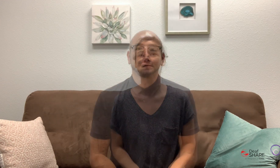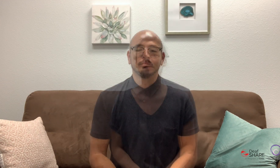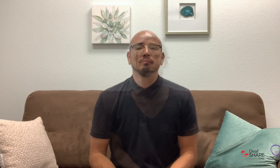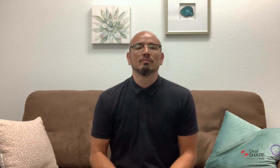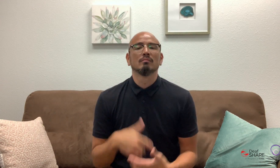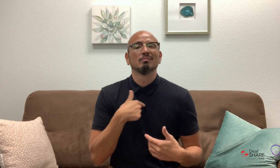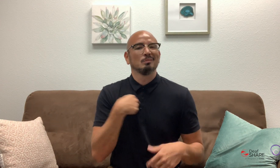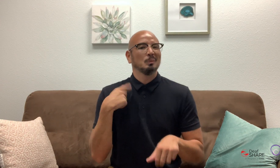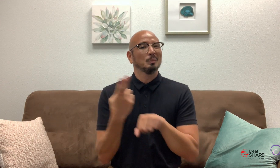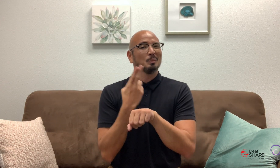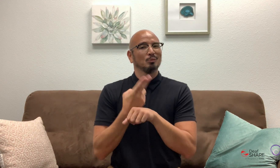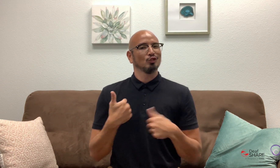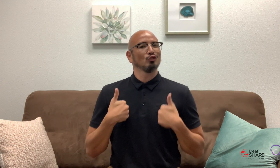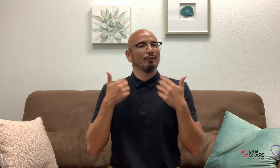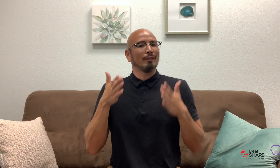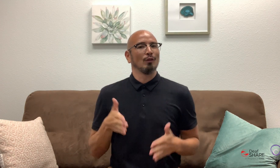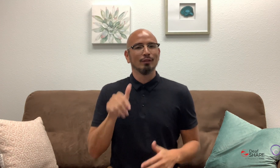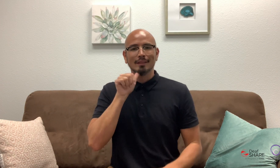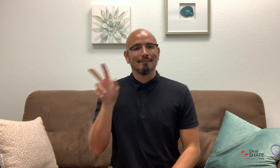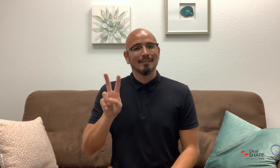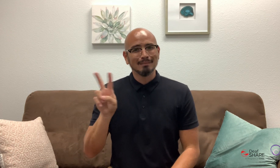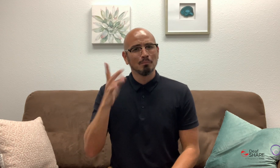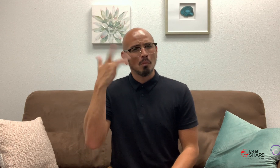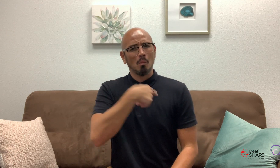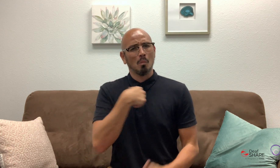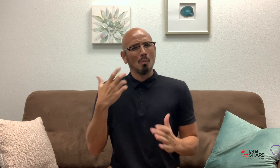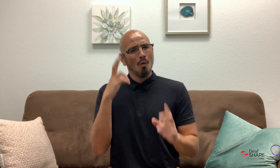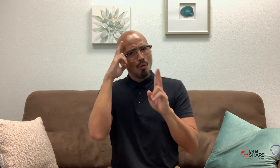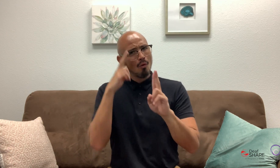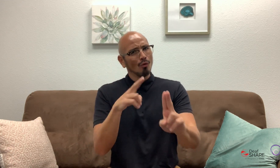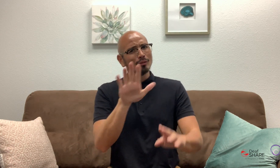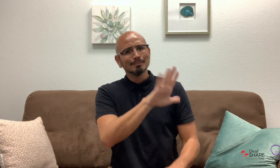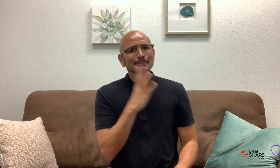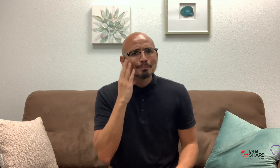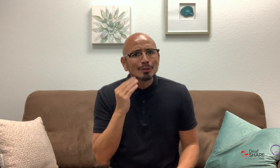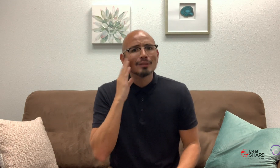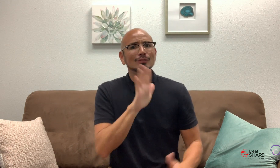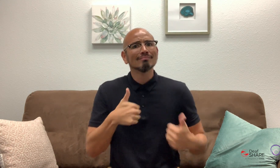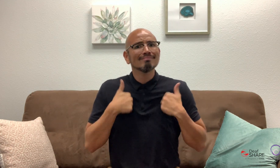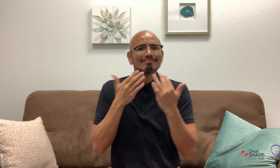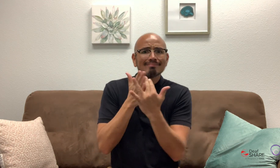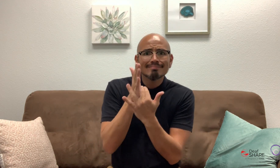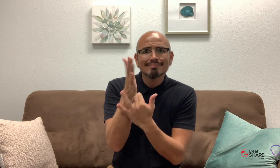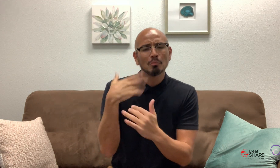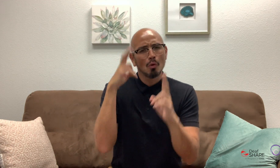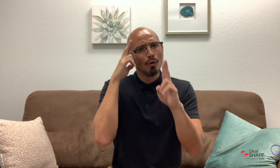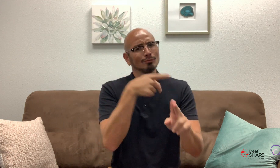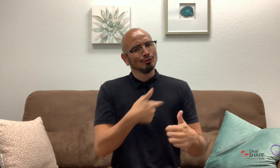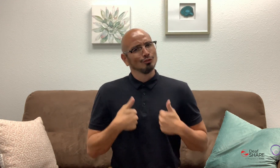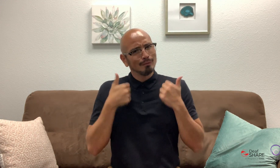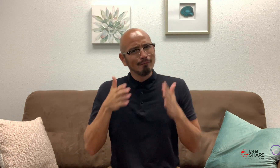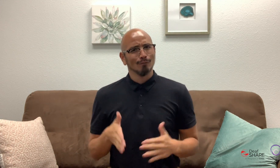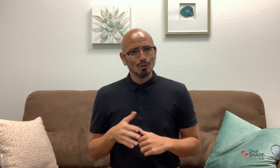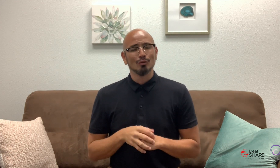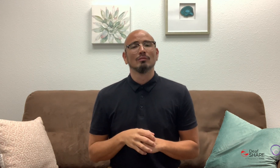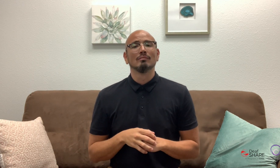We use "survivor" not "victim" because we want to honor their experience and their journey.